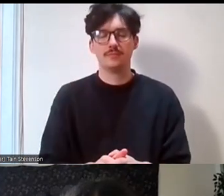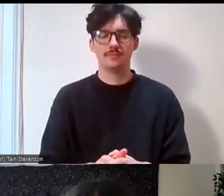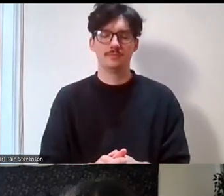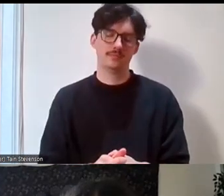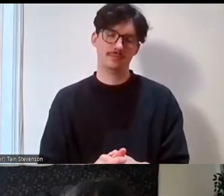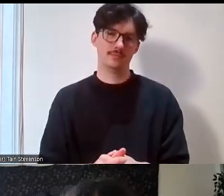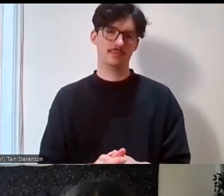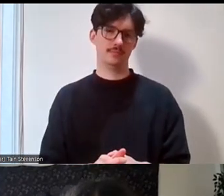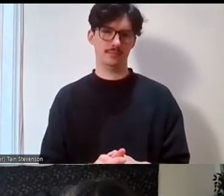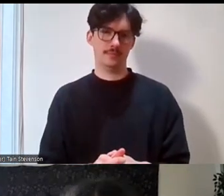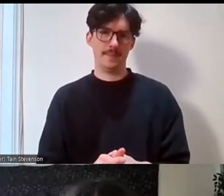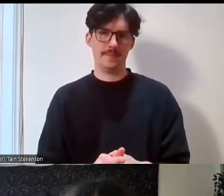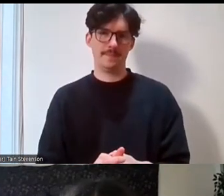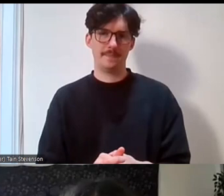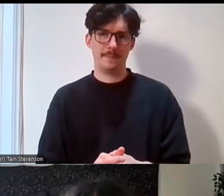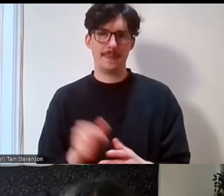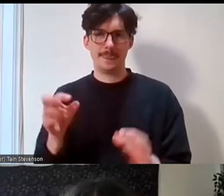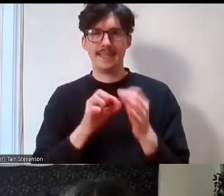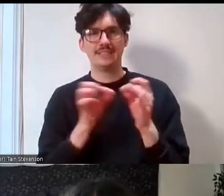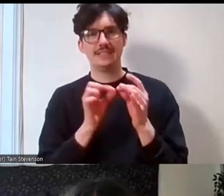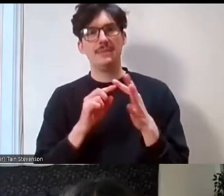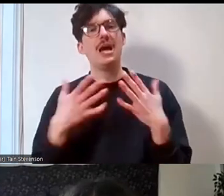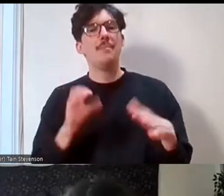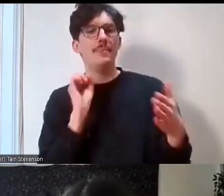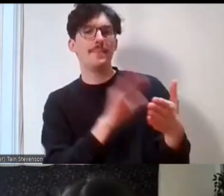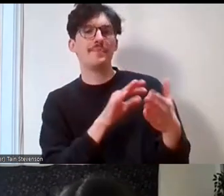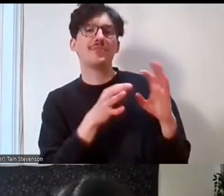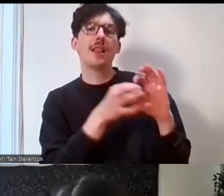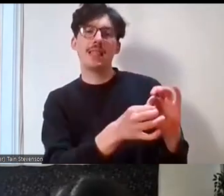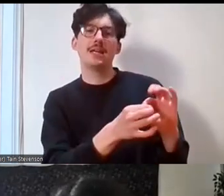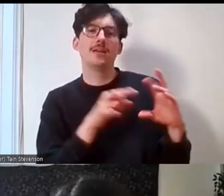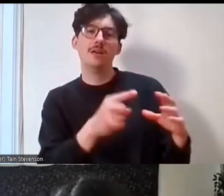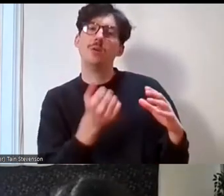I've popped a wee link in the chat, we've got learning and practice team